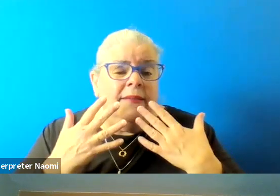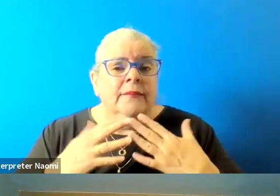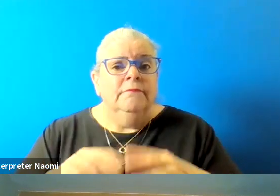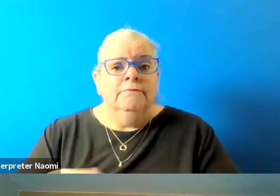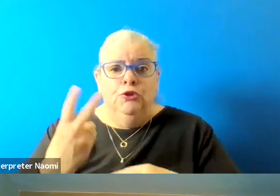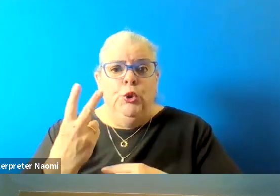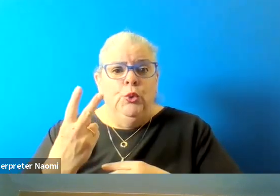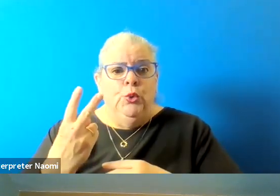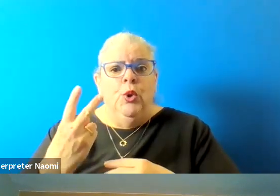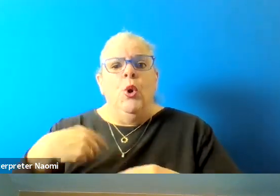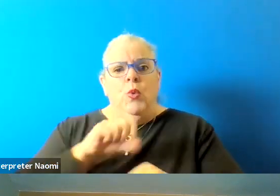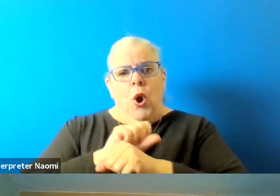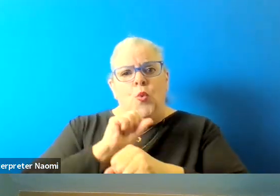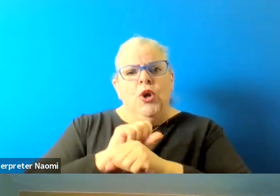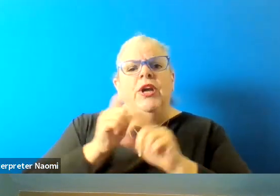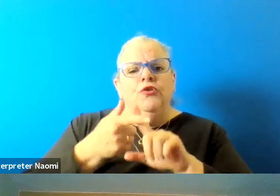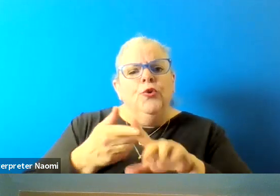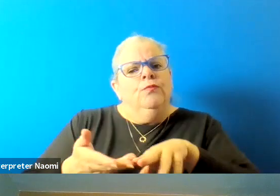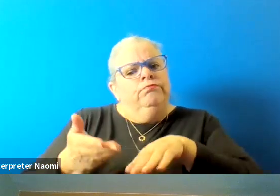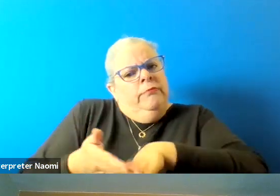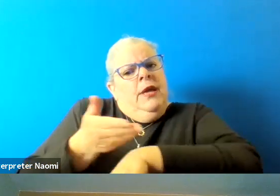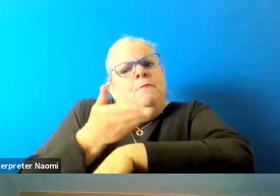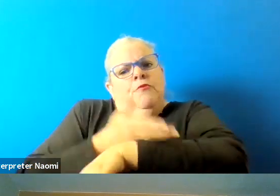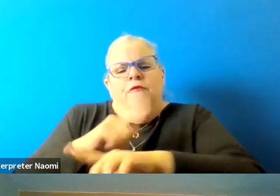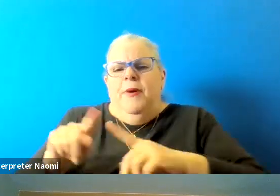which we're working to rectify, but it's a very challenging environment.